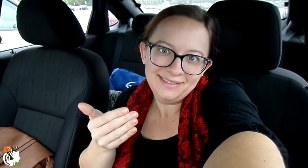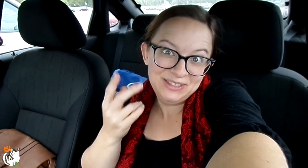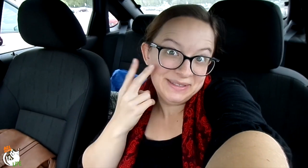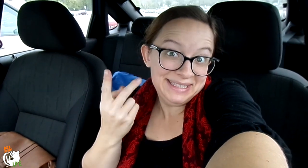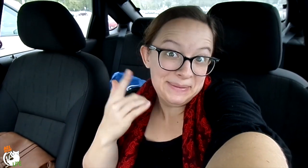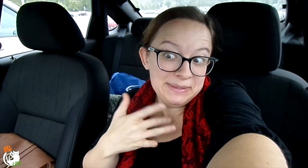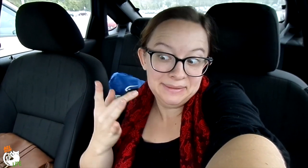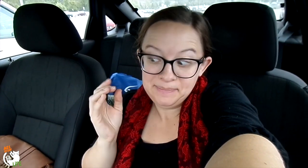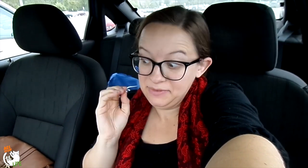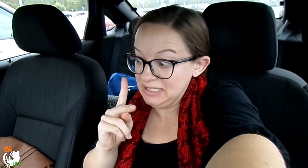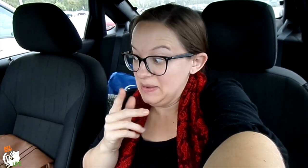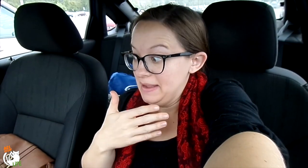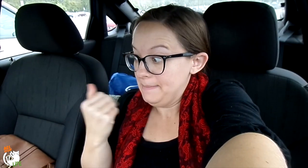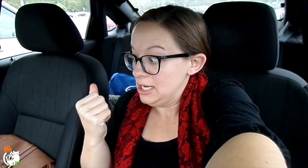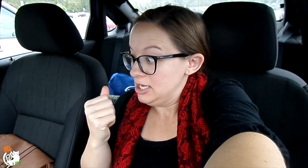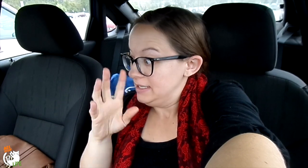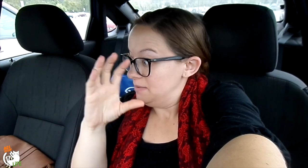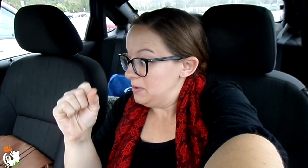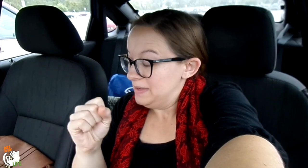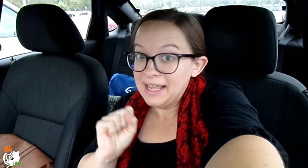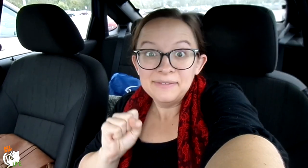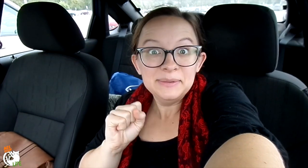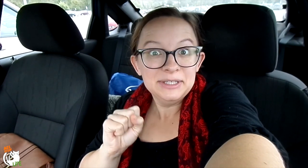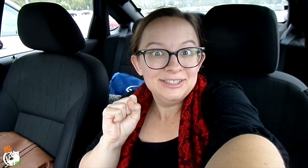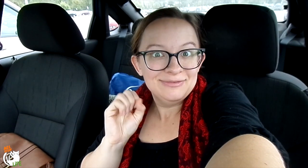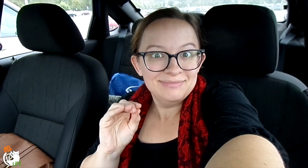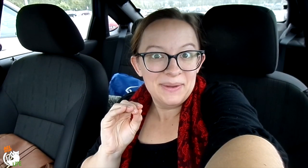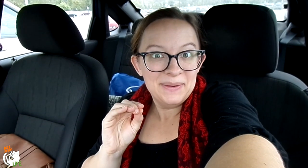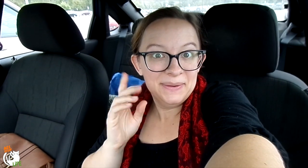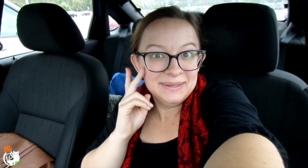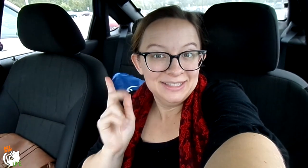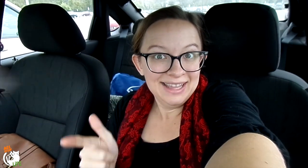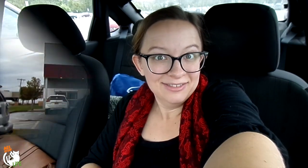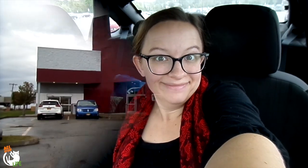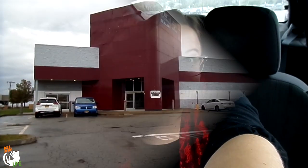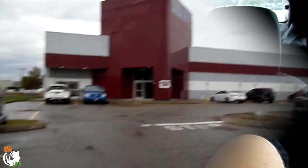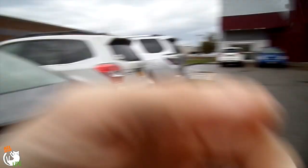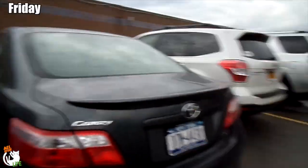I'll try to film more on the weekend so you can see what's going on there. I better get heading to work. See you later.